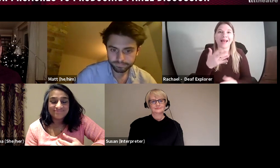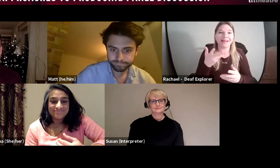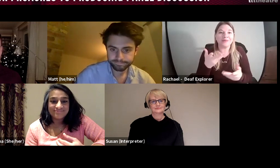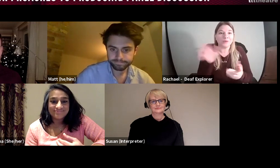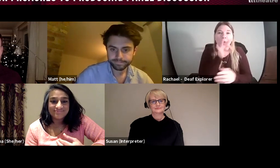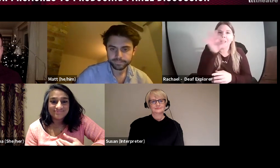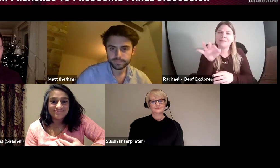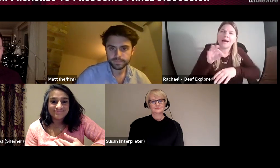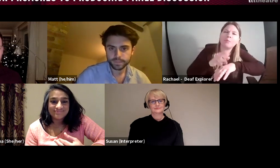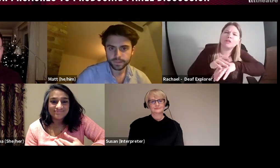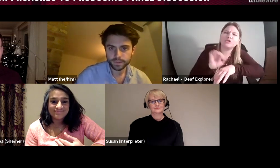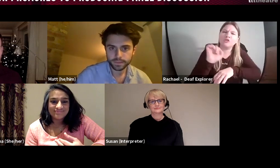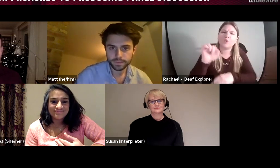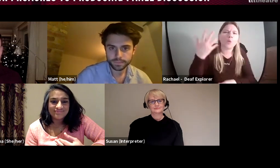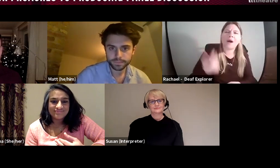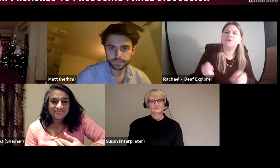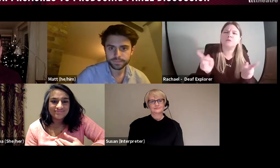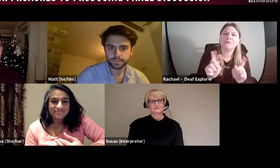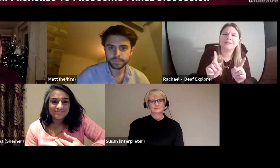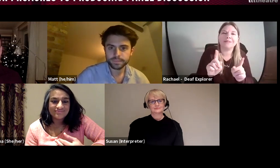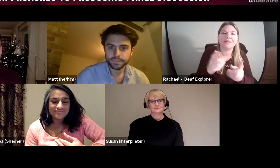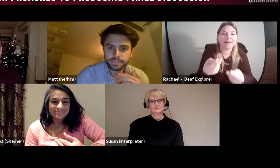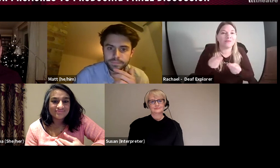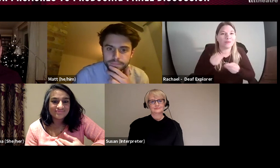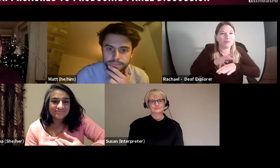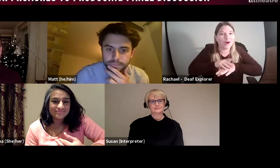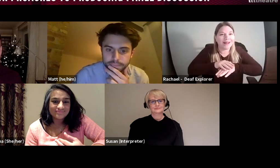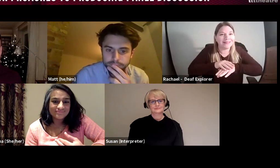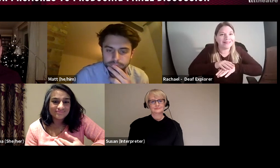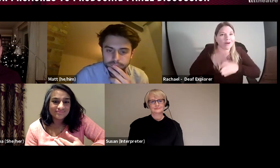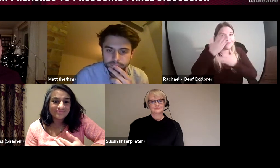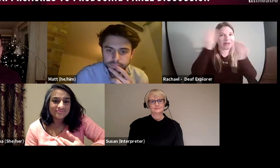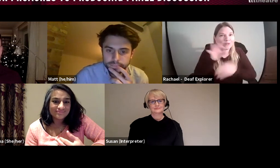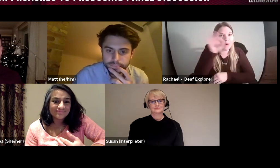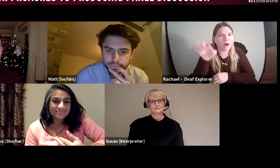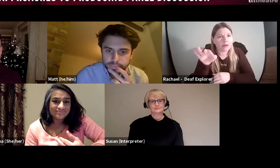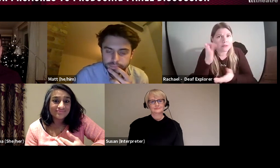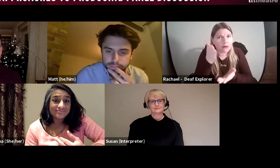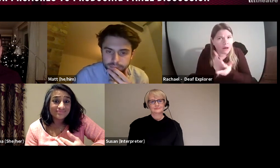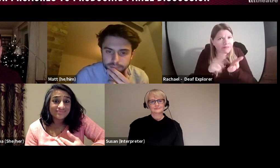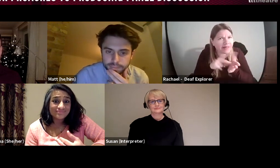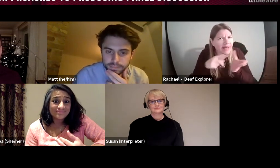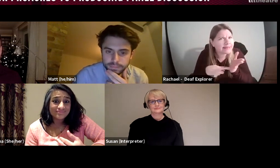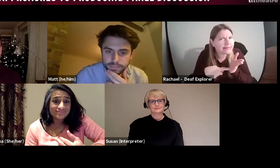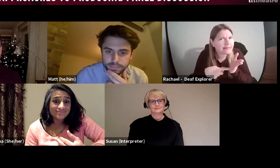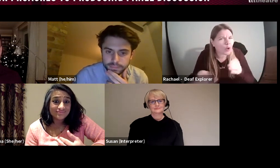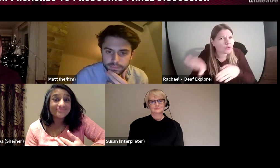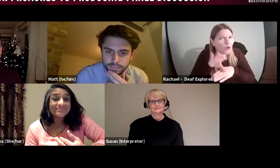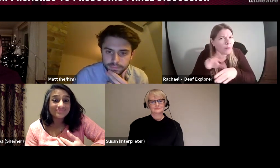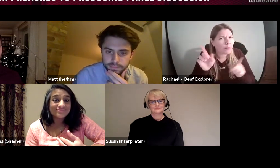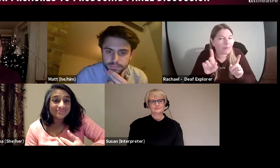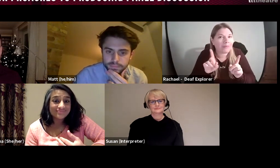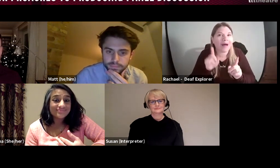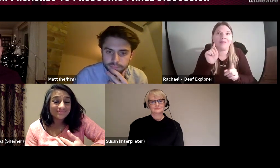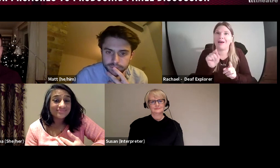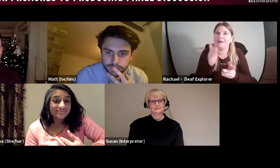Like for example adding VAT, you might ask for a quote for someone and then they give you the